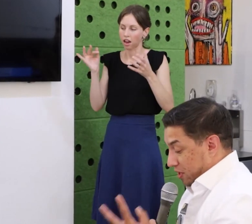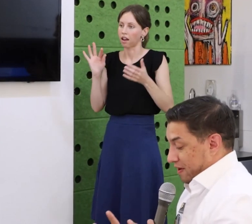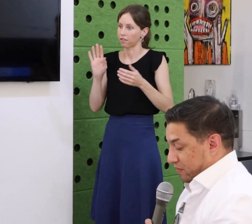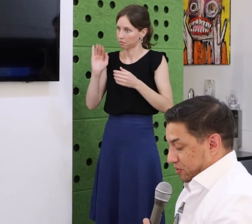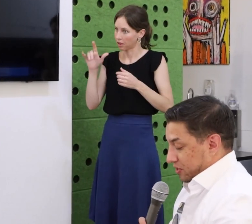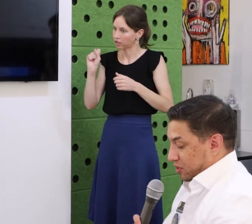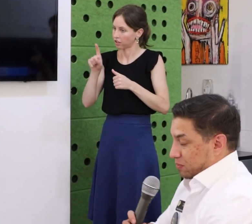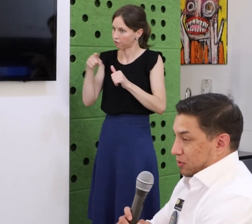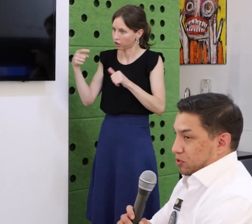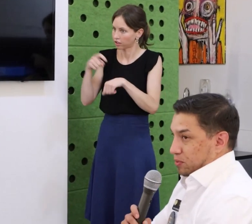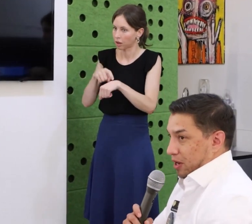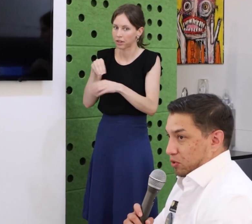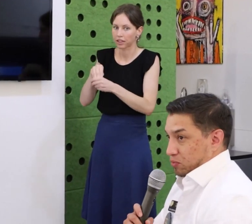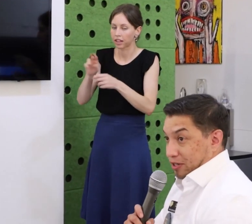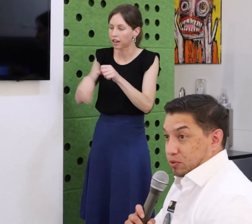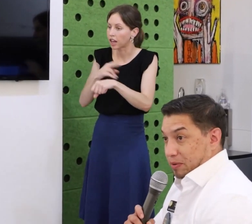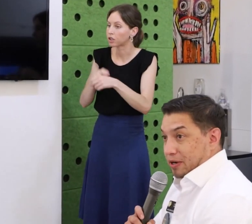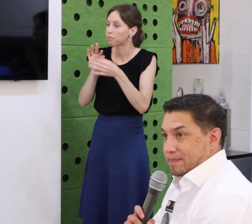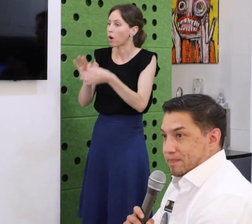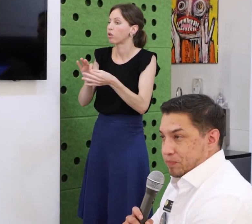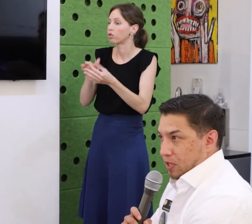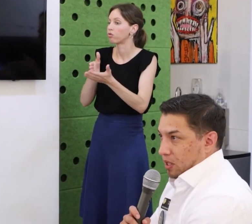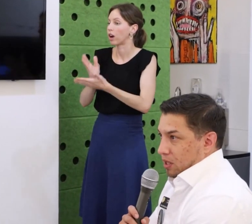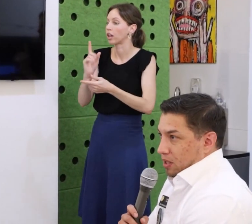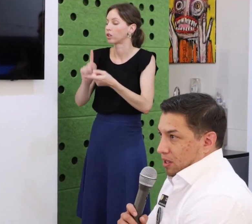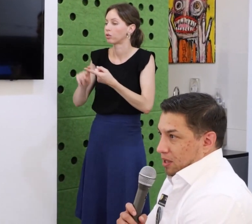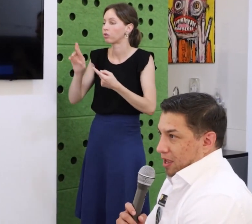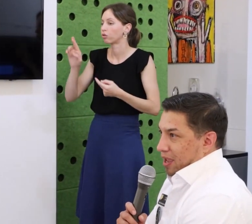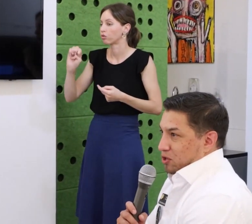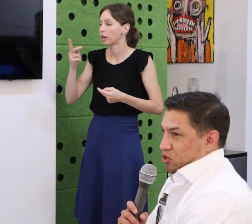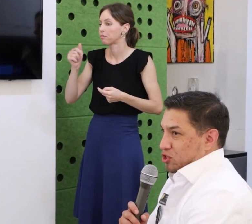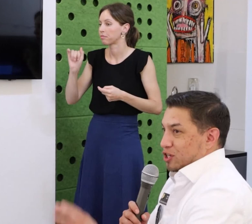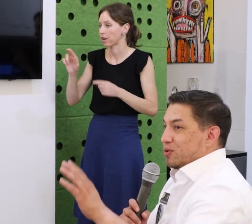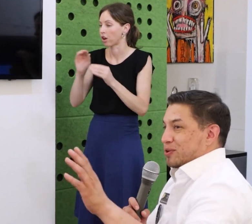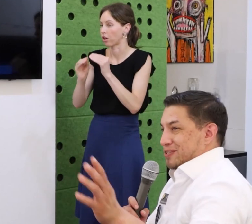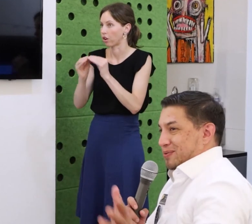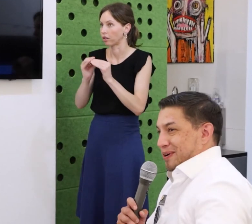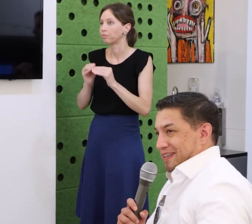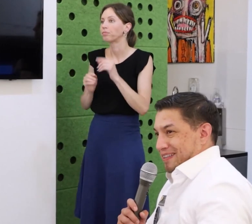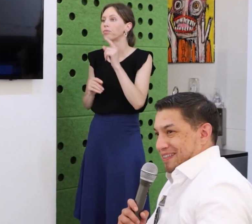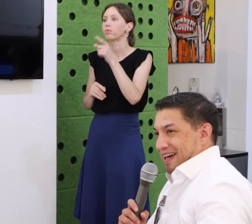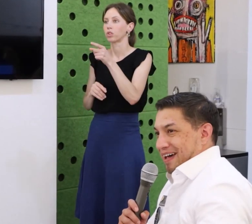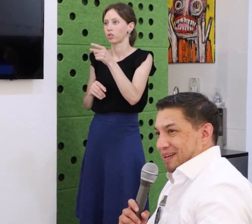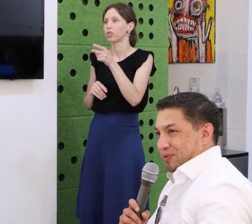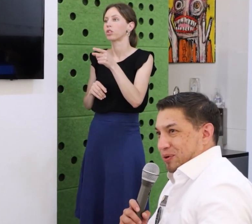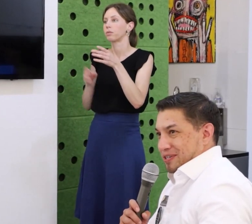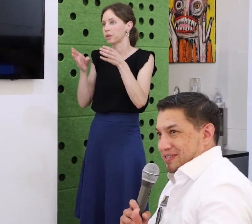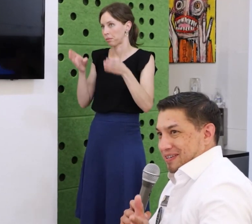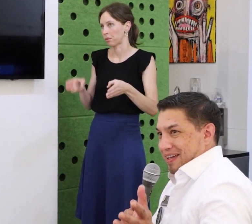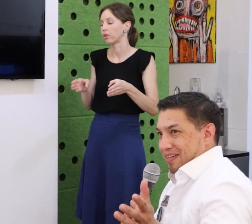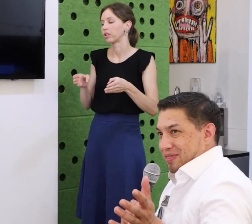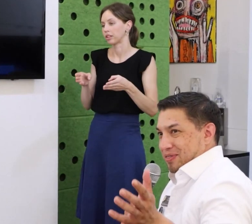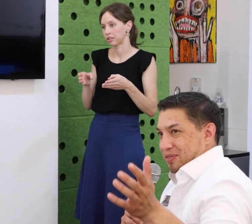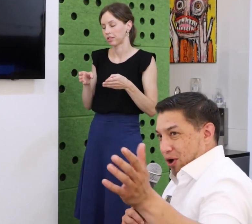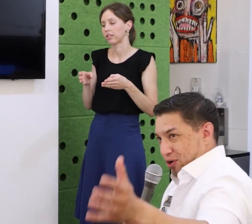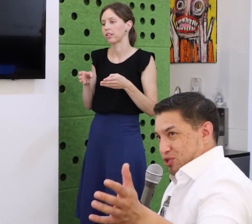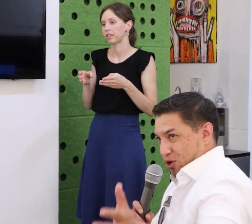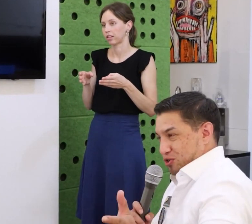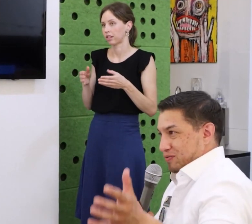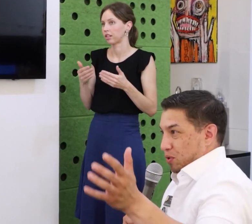But, when I tell you that she was not afraid to talk to anyone when I tell you that she was truly fearless,